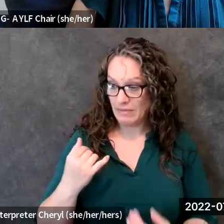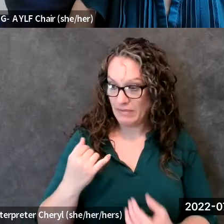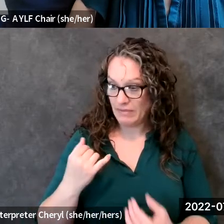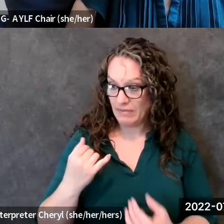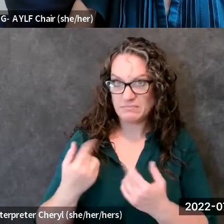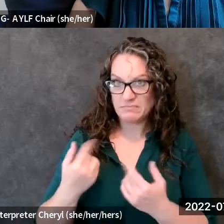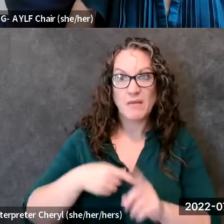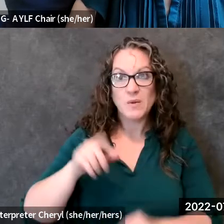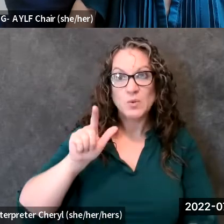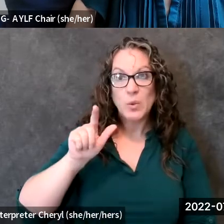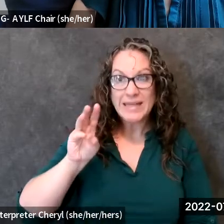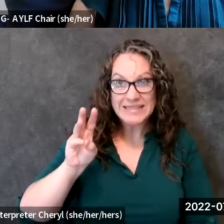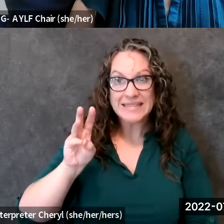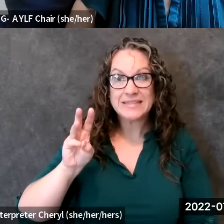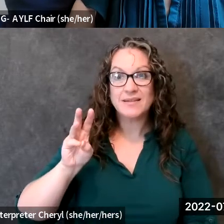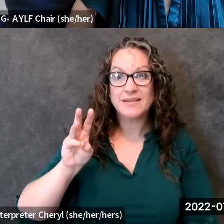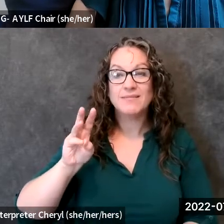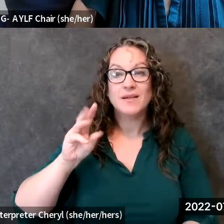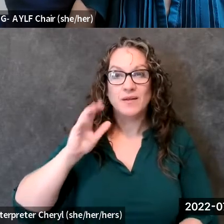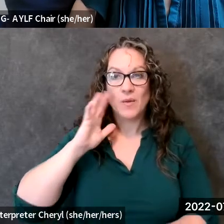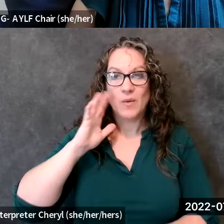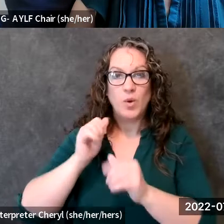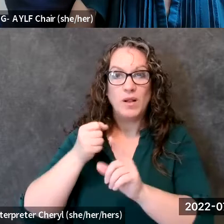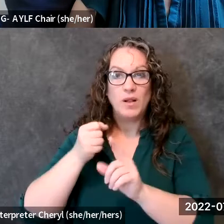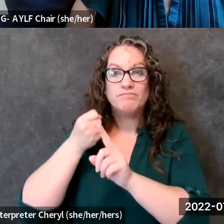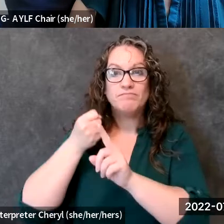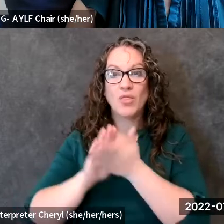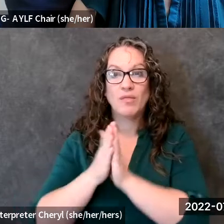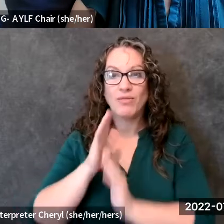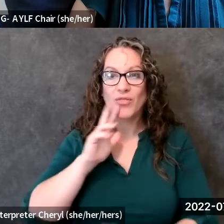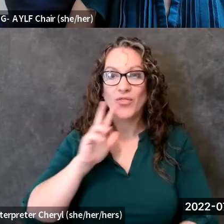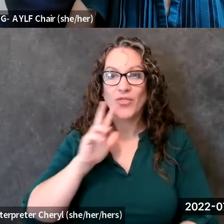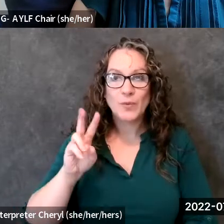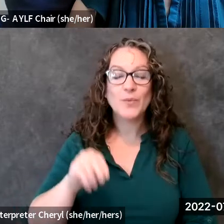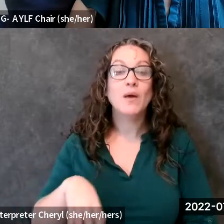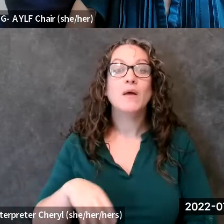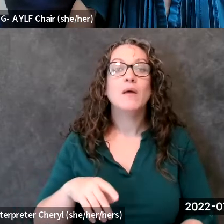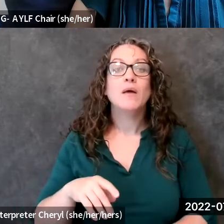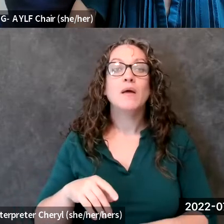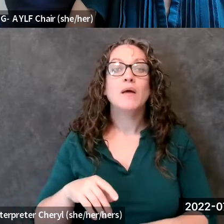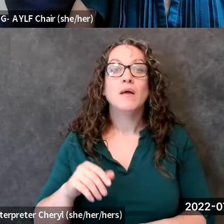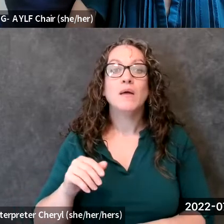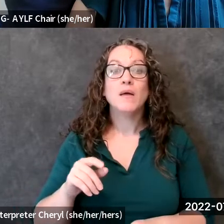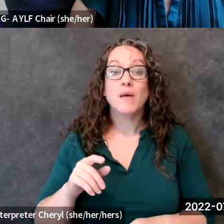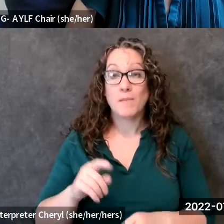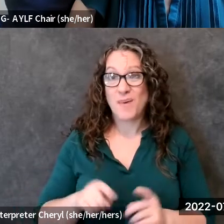um there's still a lot more work to be done our work is not finished and um you know this is the